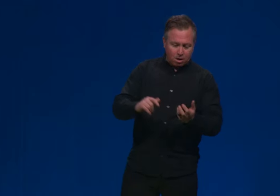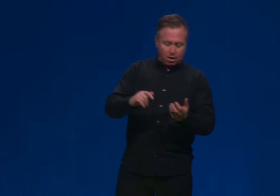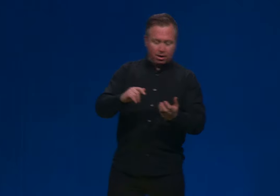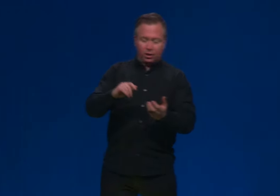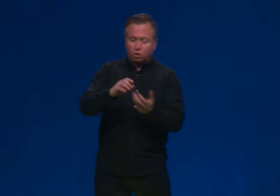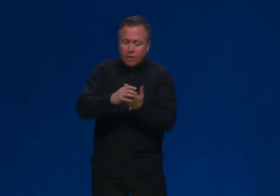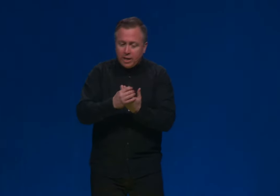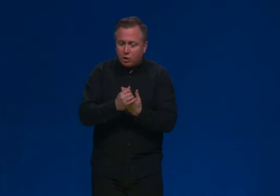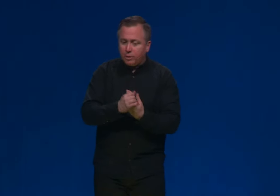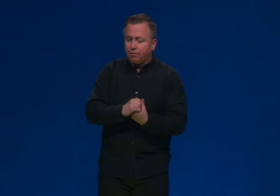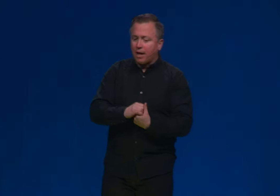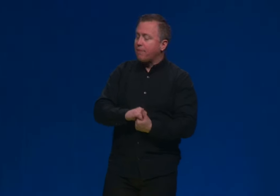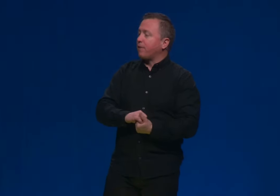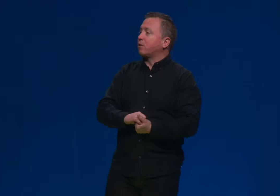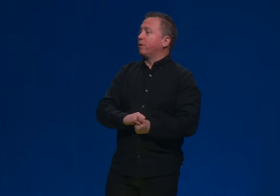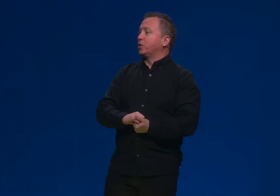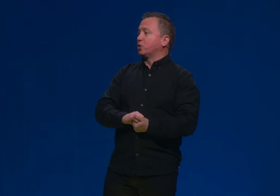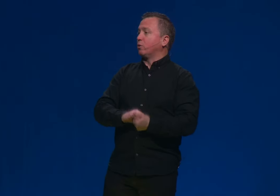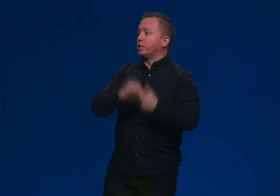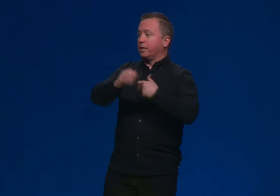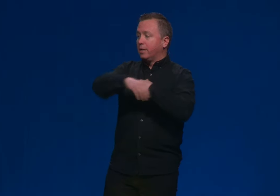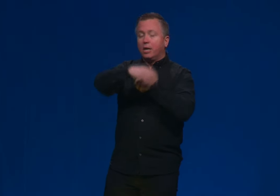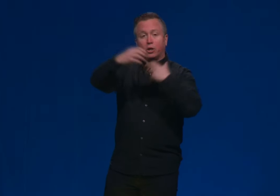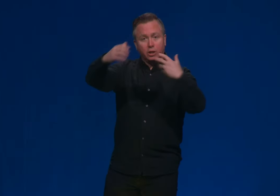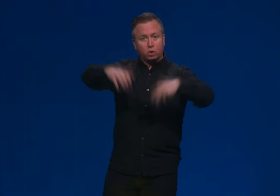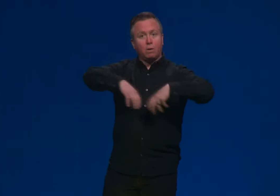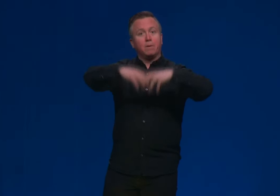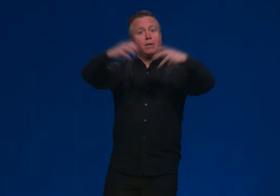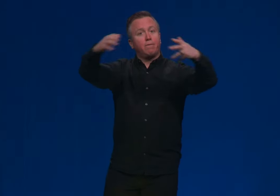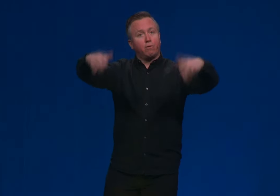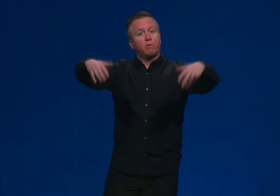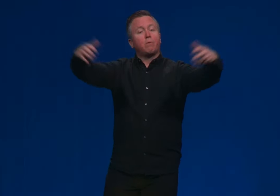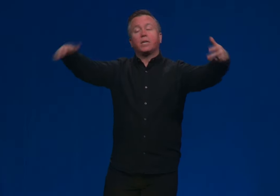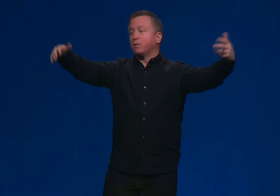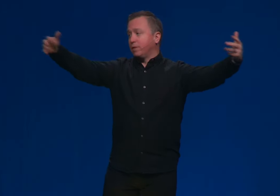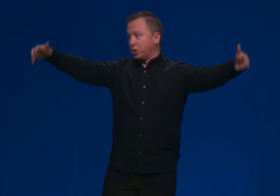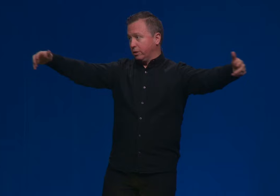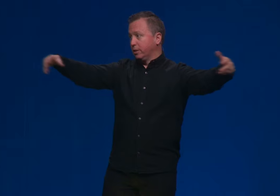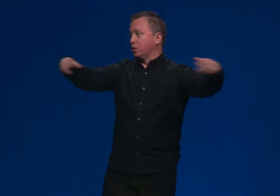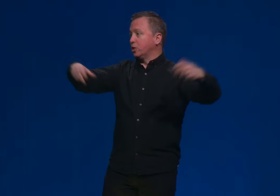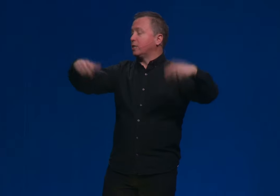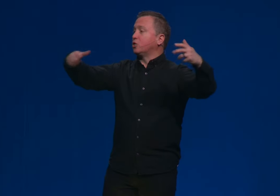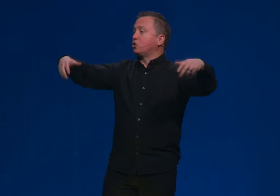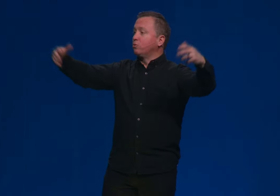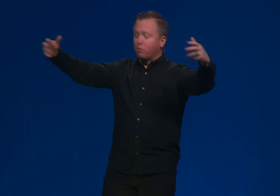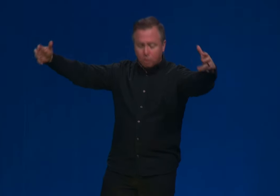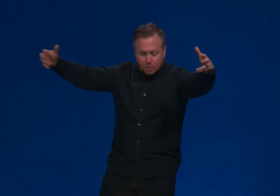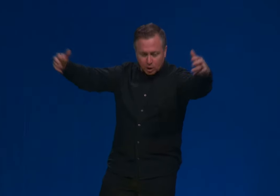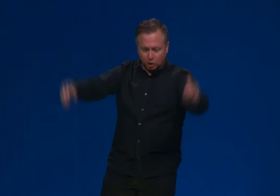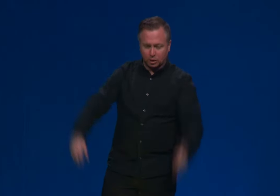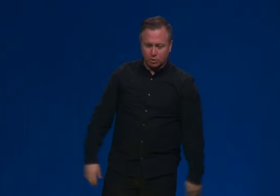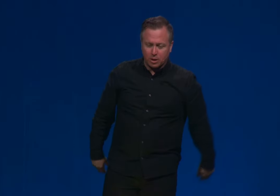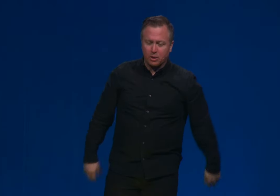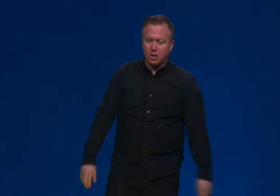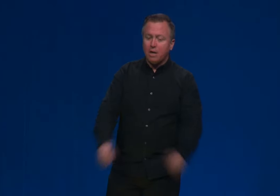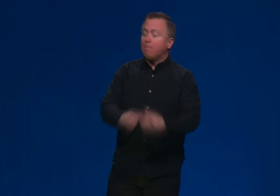a tree, a tree of life, other creation stories that are going to show up in further weeks of this series in Genesis two and three, we're going to look at those things.